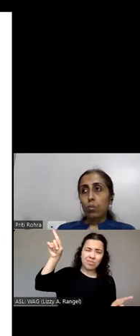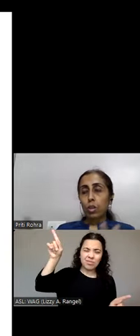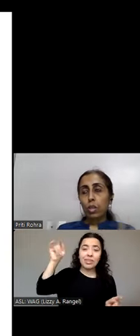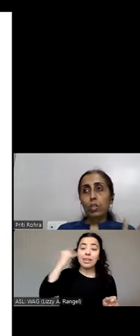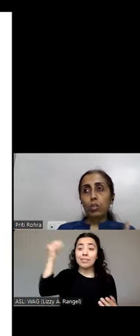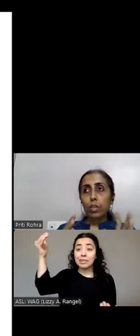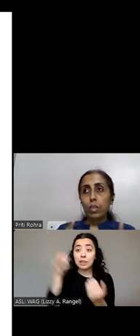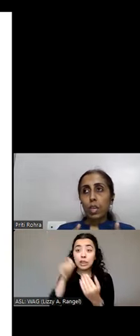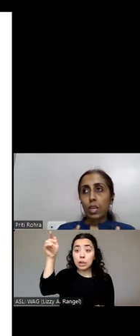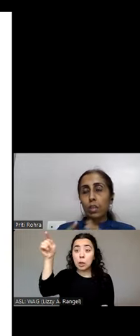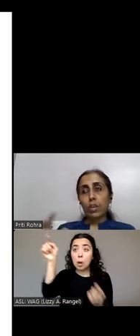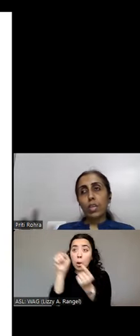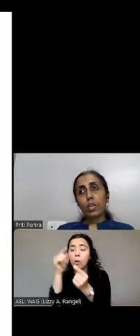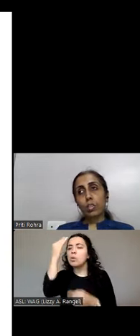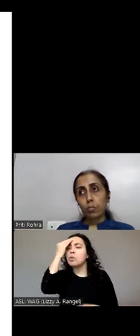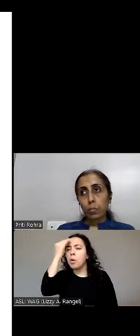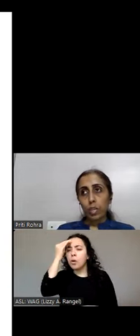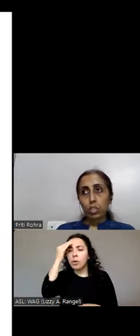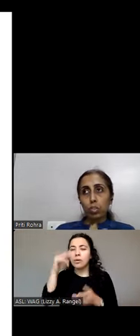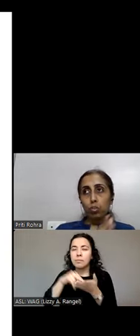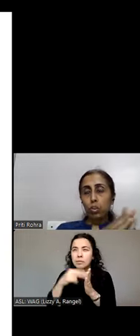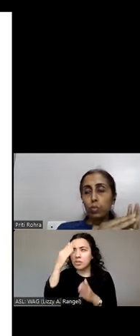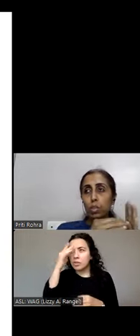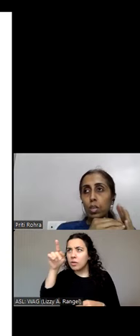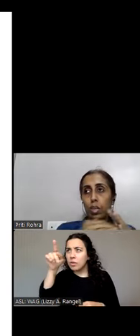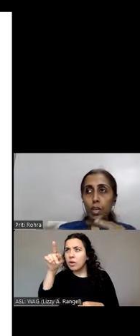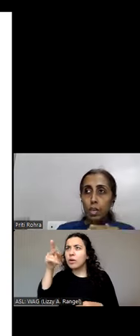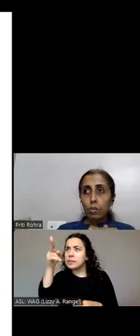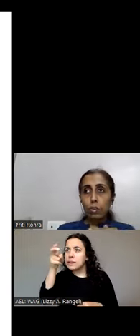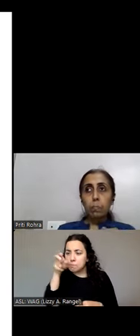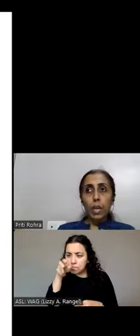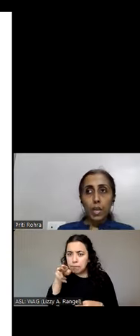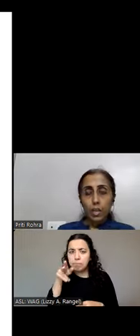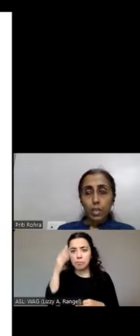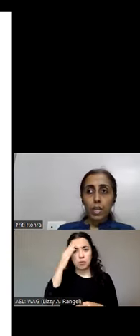what needs to be taken and where it needs to be placed. So it will cut down on the panning that